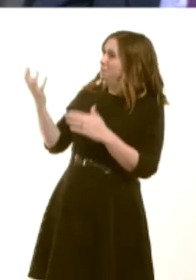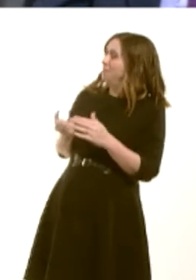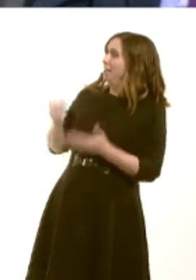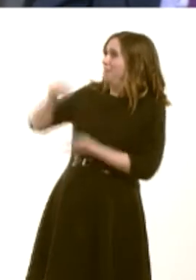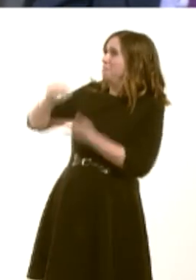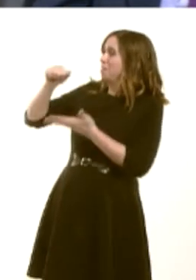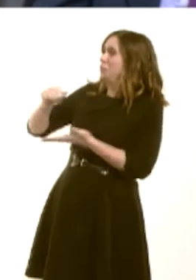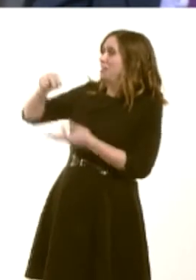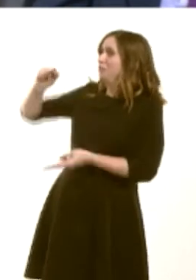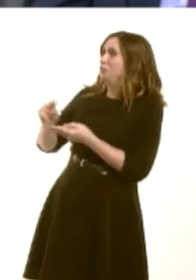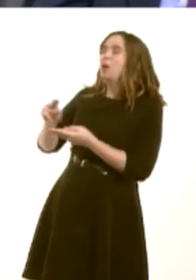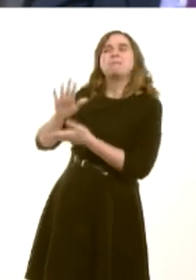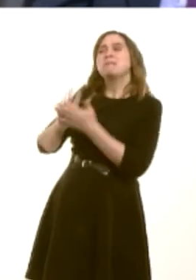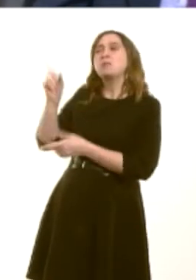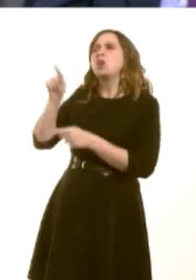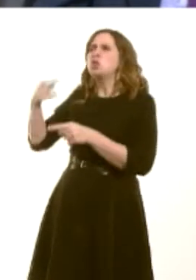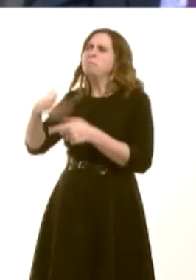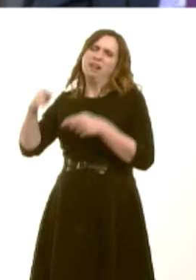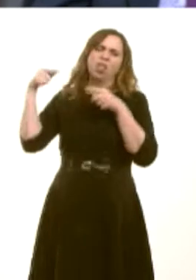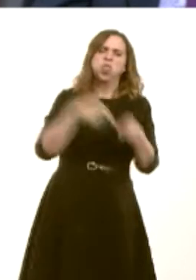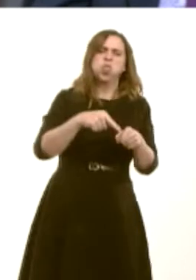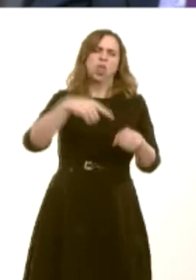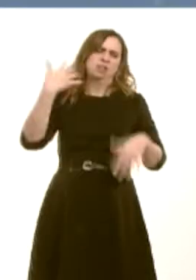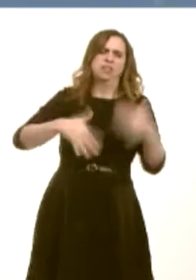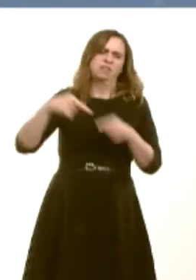they mean is, ëWeíve attacked those people who need help the mostí, and thatís why,